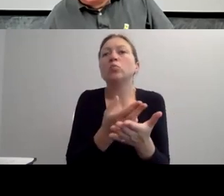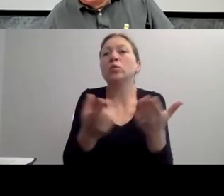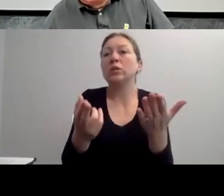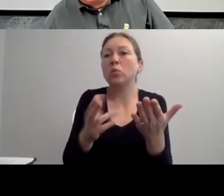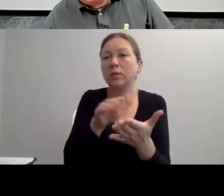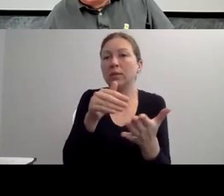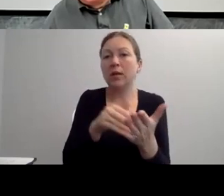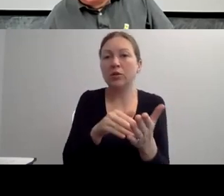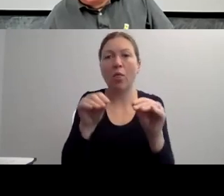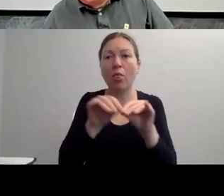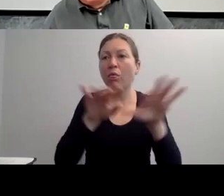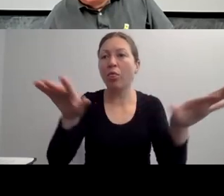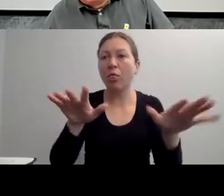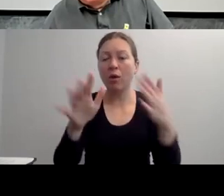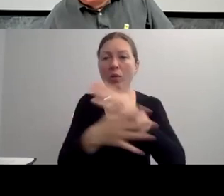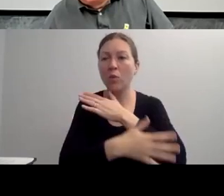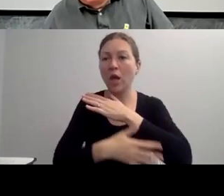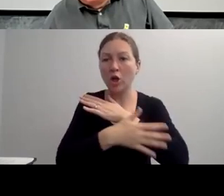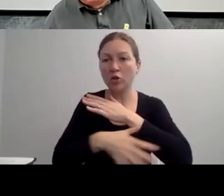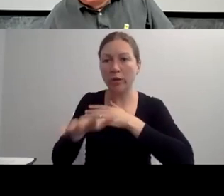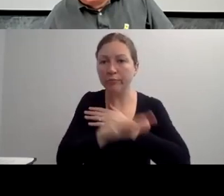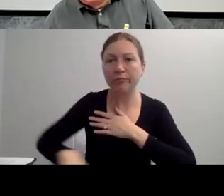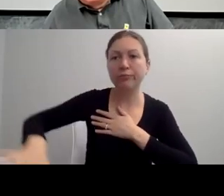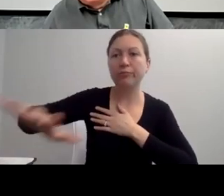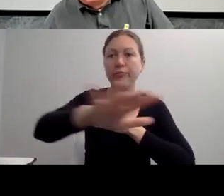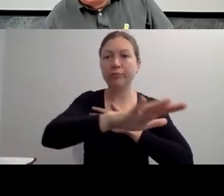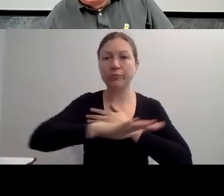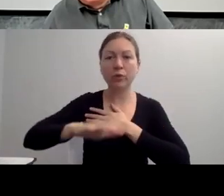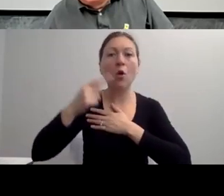I CAN EXPECT TO BE NOT DISABLED ON SATURDAY AND SUNDAY."